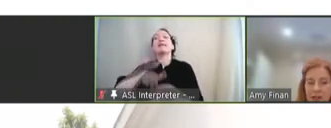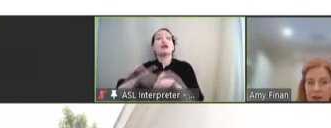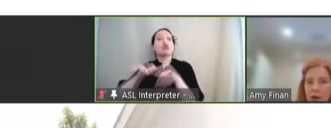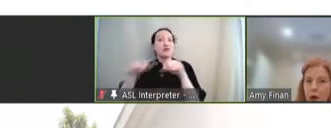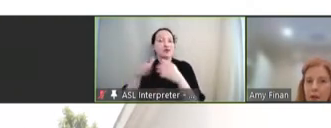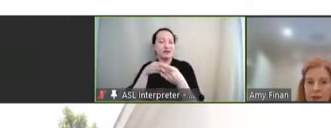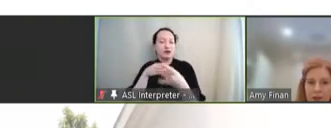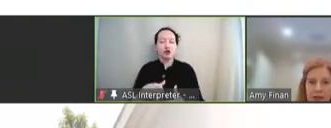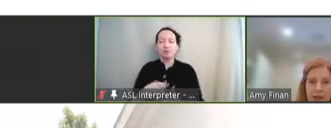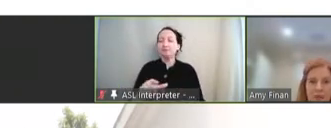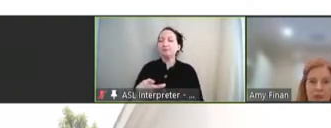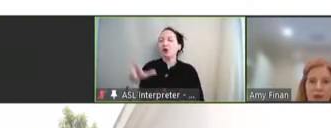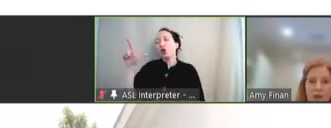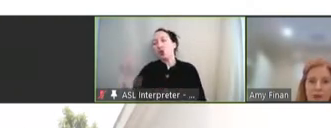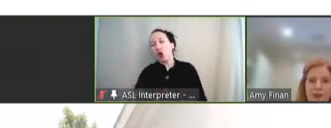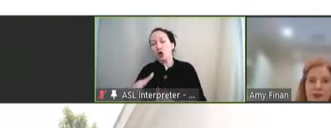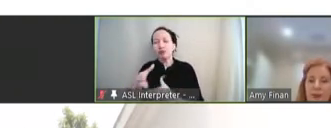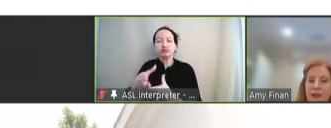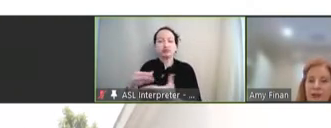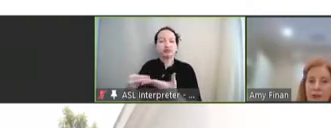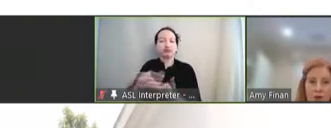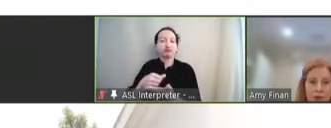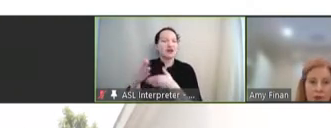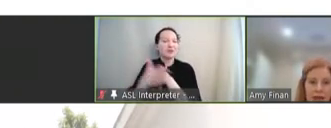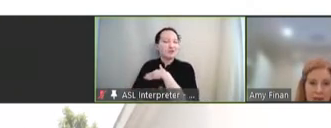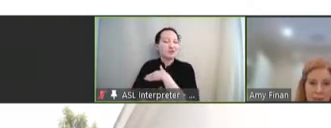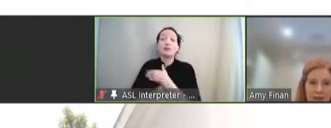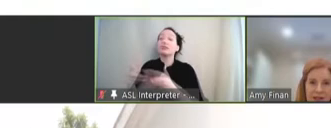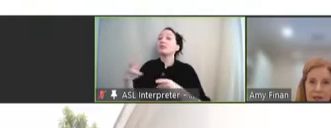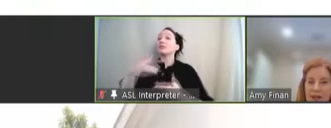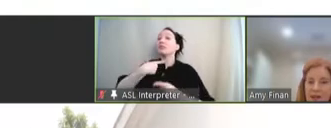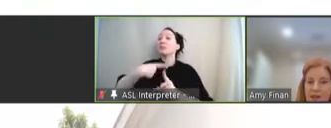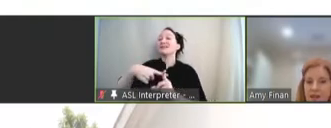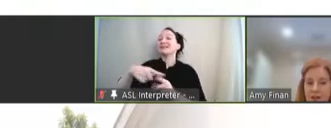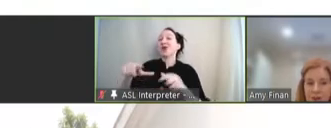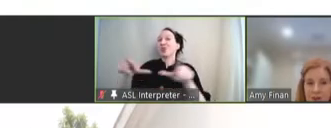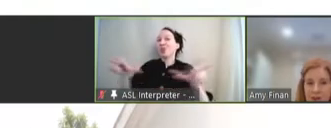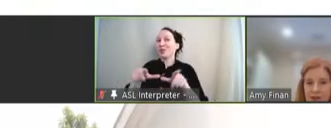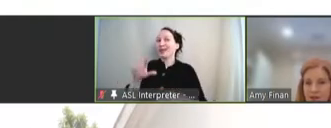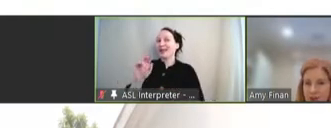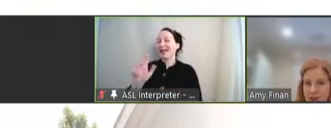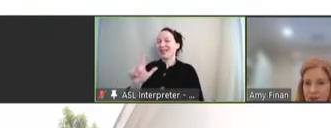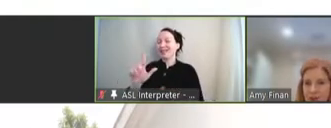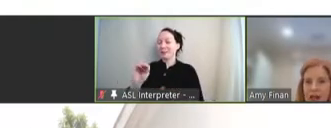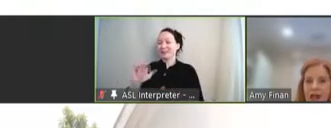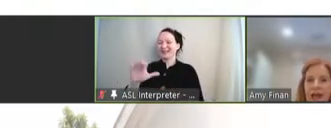in low and middle-income countries as well as local LMIC-based industries, investors,